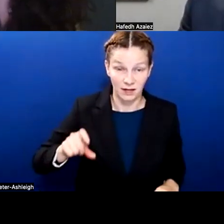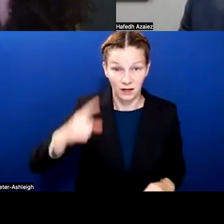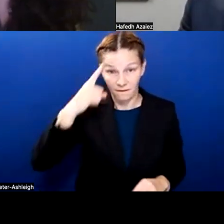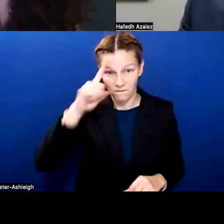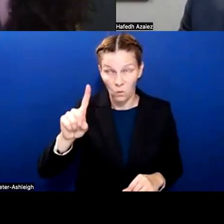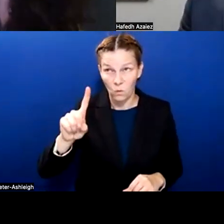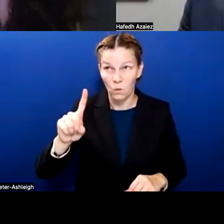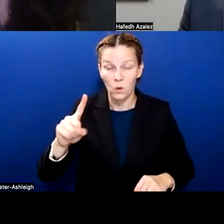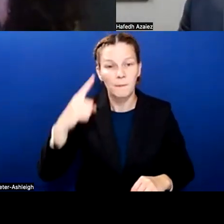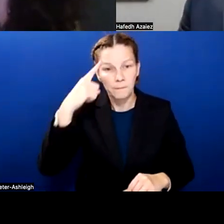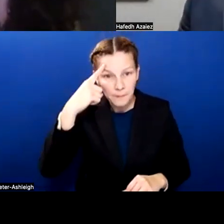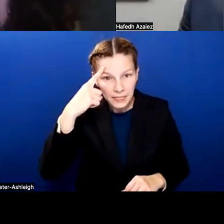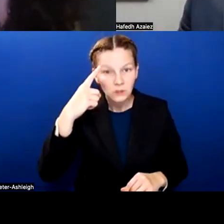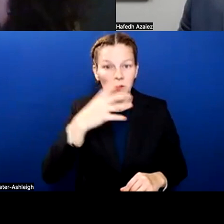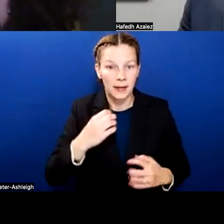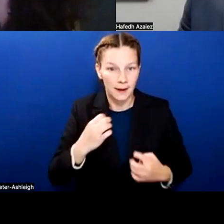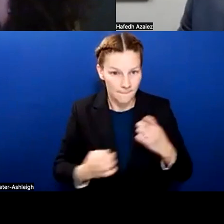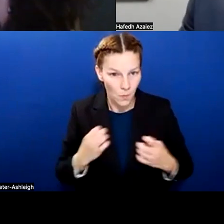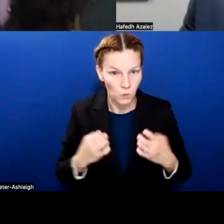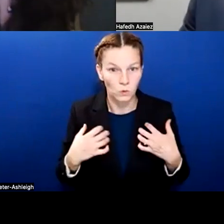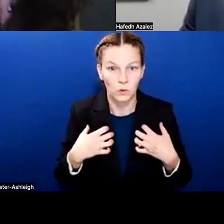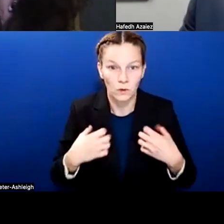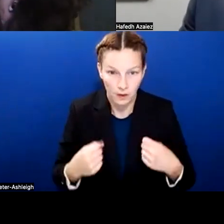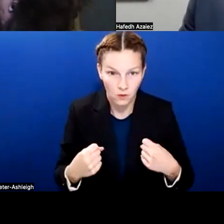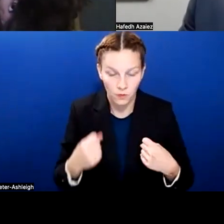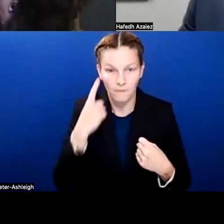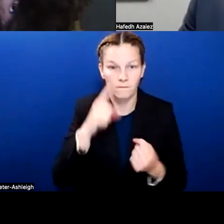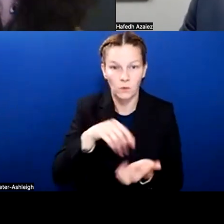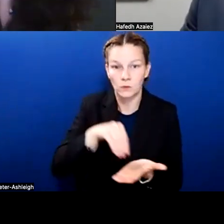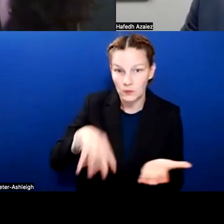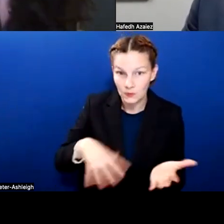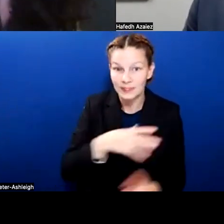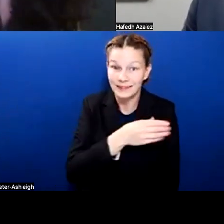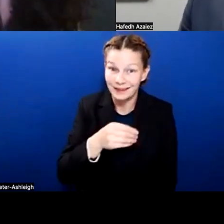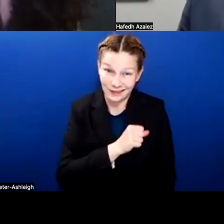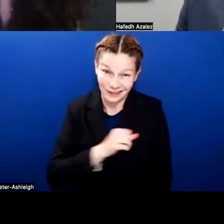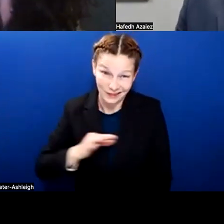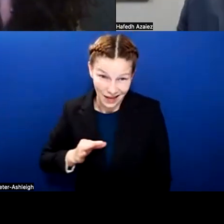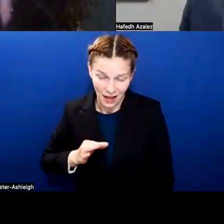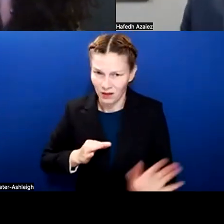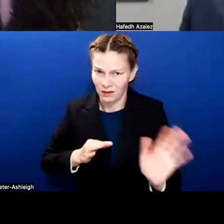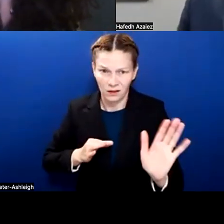and emotional health and need for our students and staff. So if anything, we wanna continue building on that,